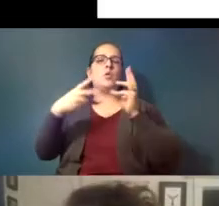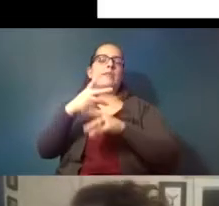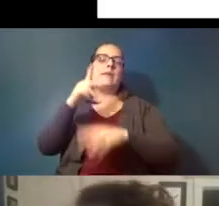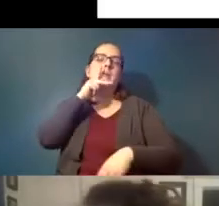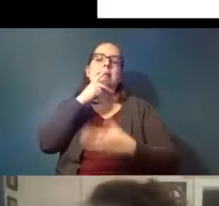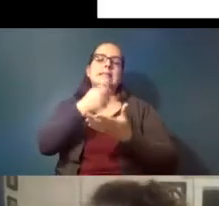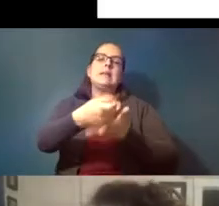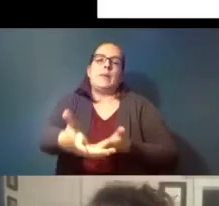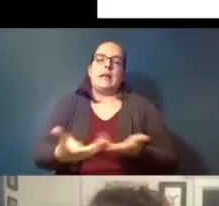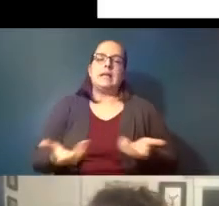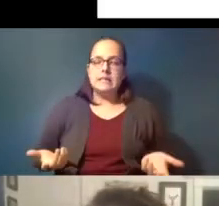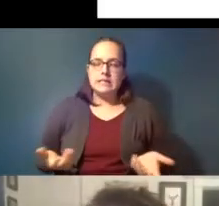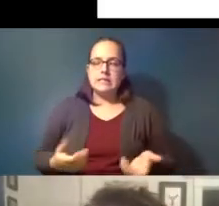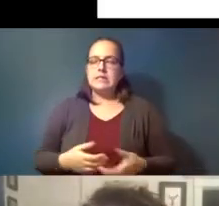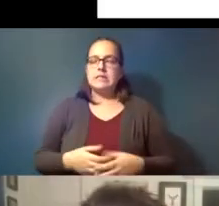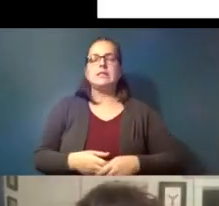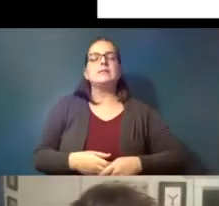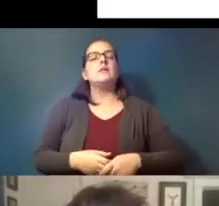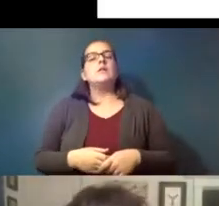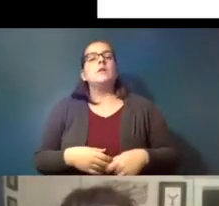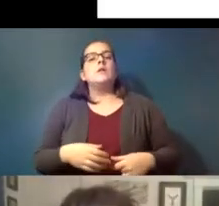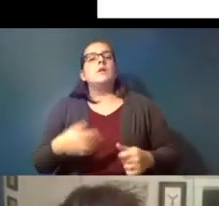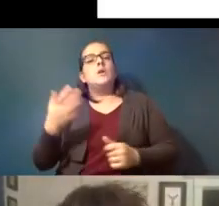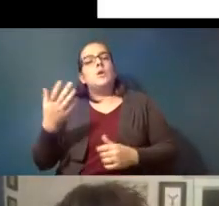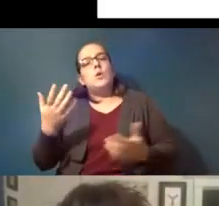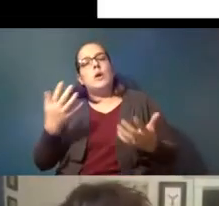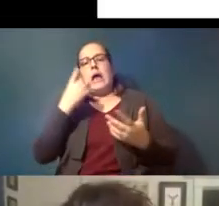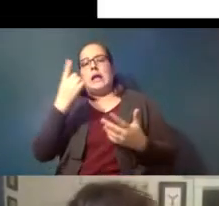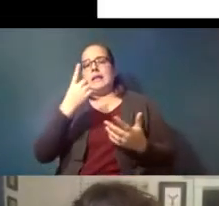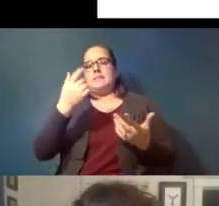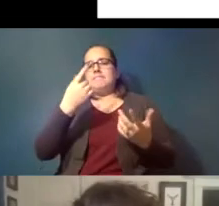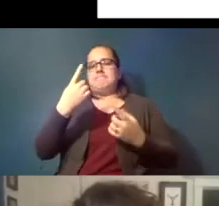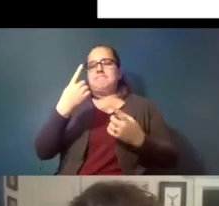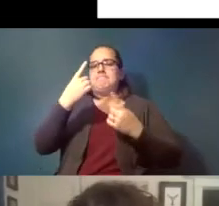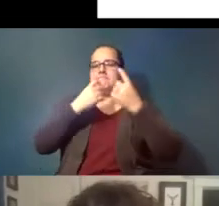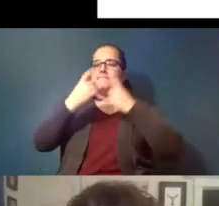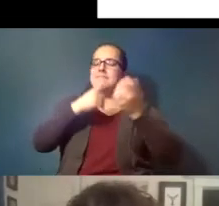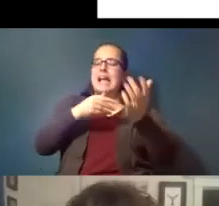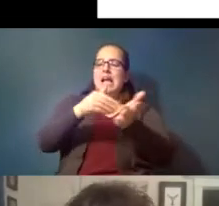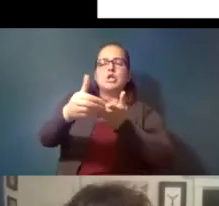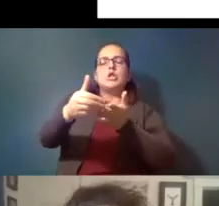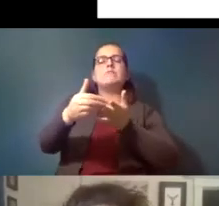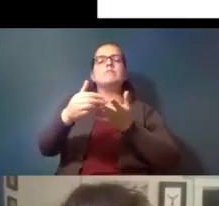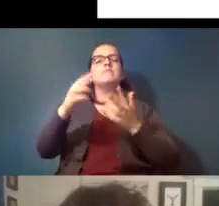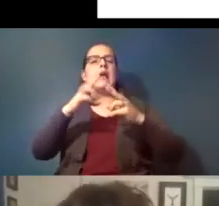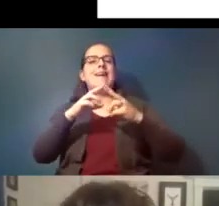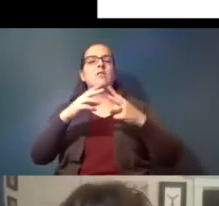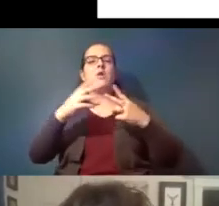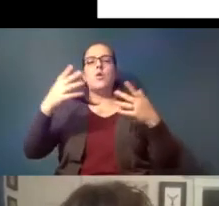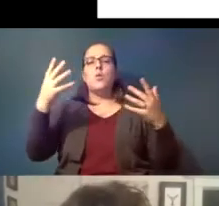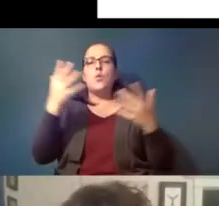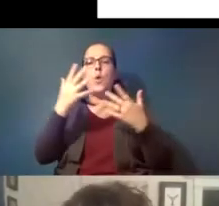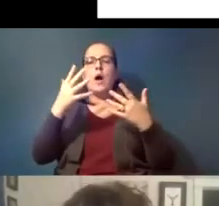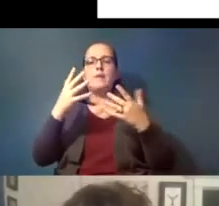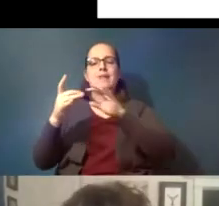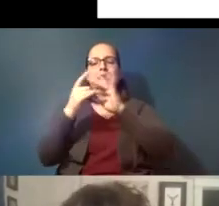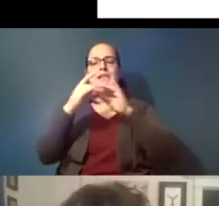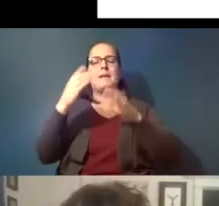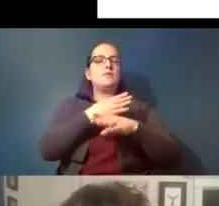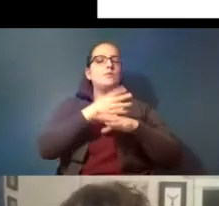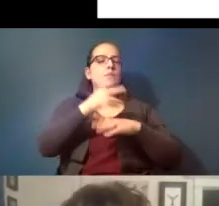so and something i get asked often is either what is the link between plastics and climate change or